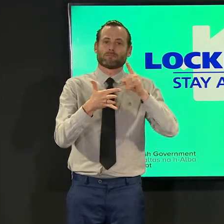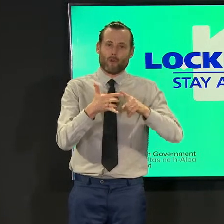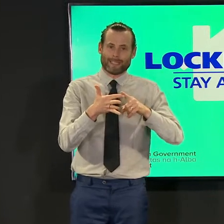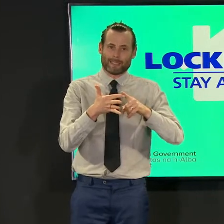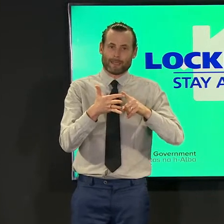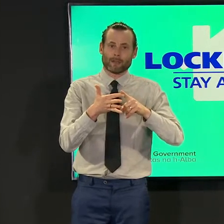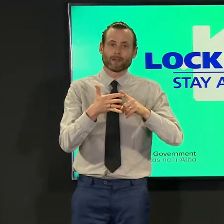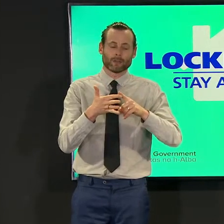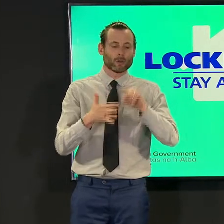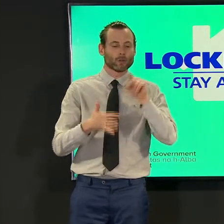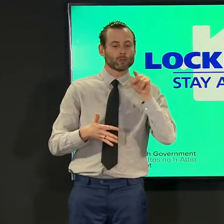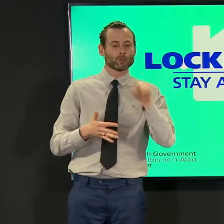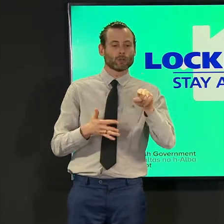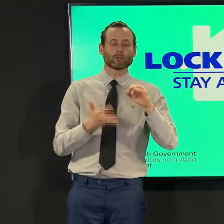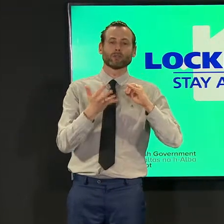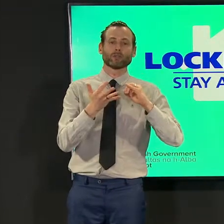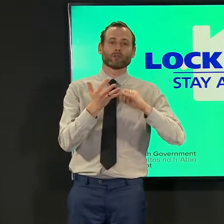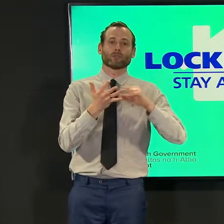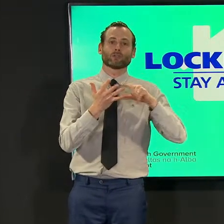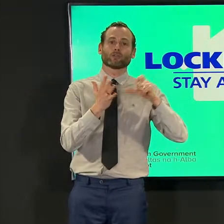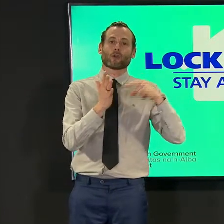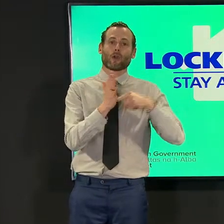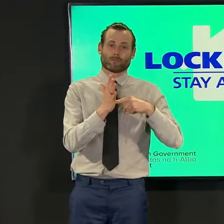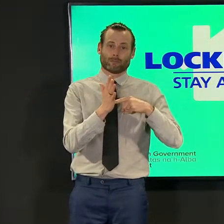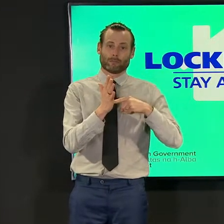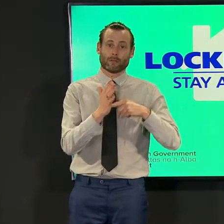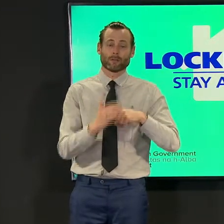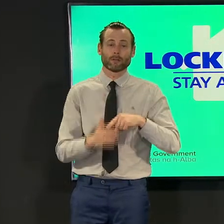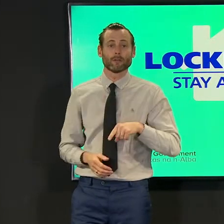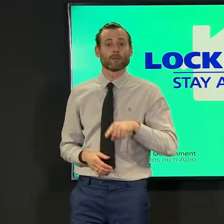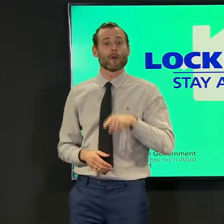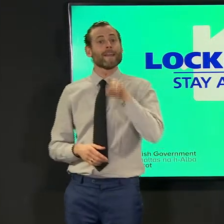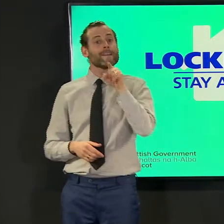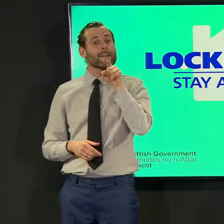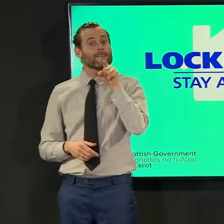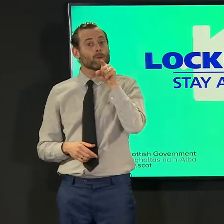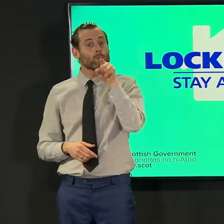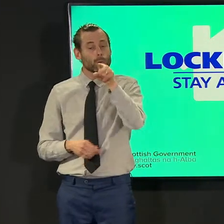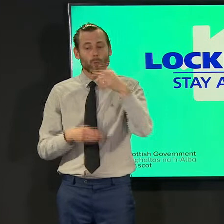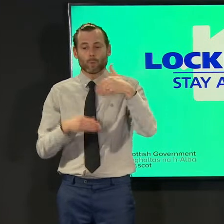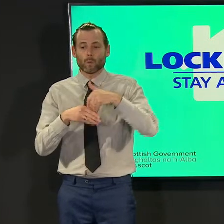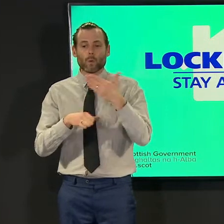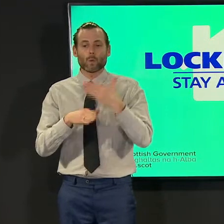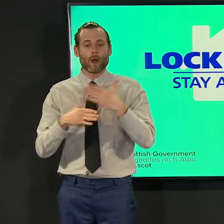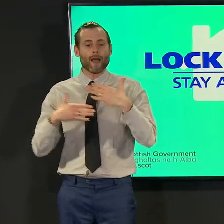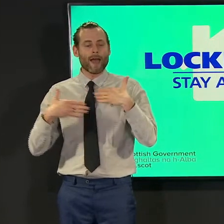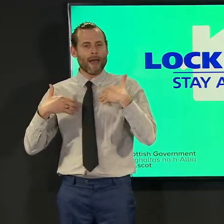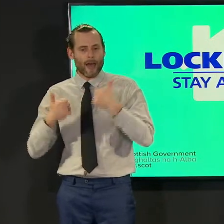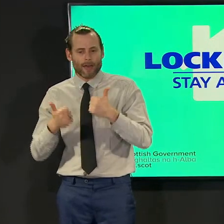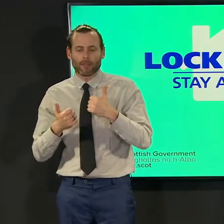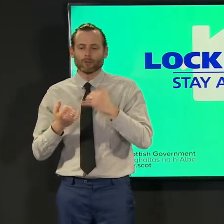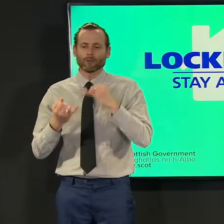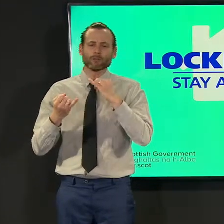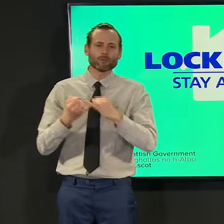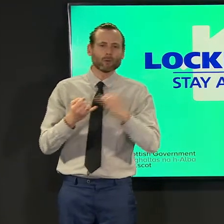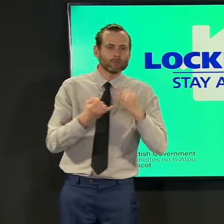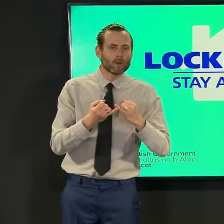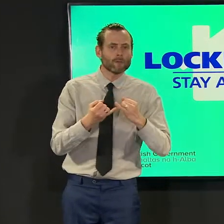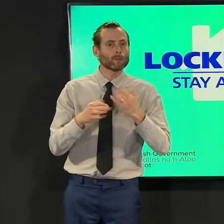promis dot scot so if you're a regulated health or social services worker and feel that you would